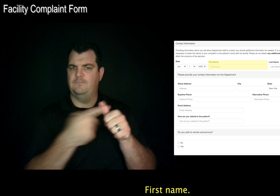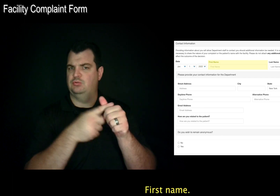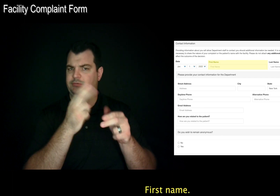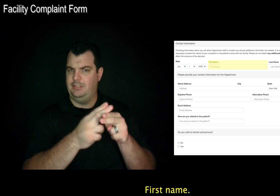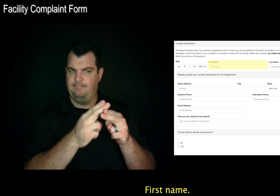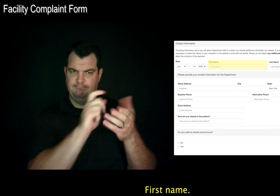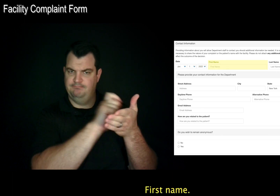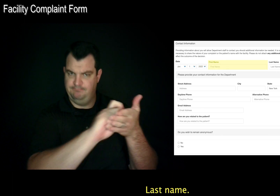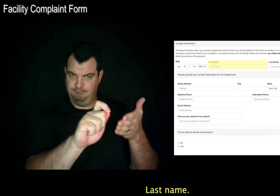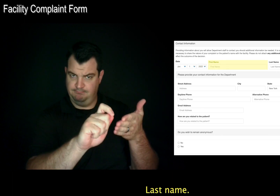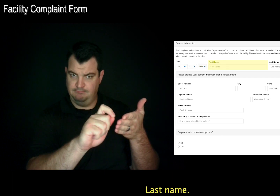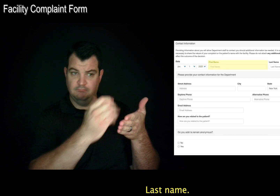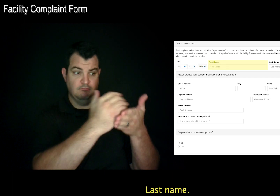First name. Last name.